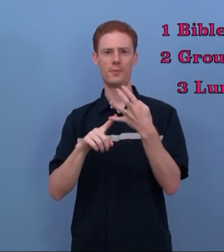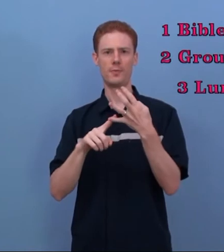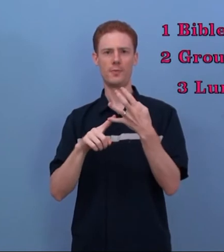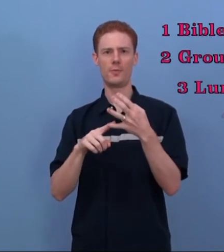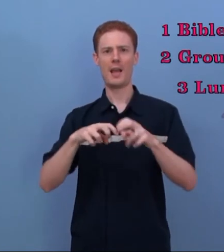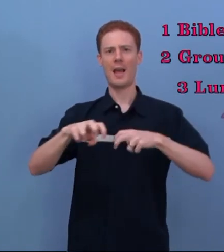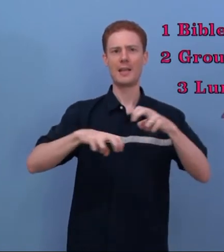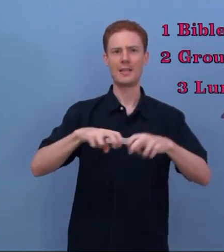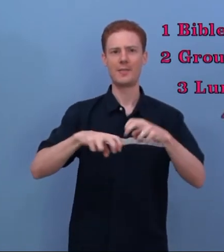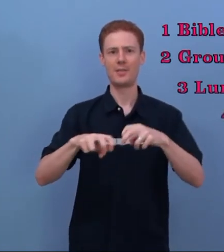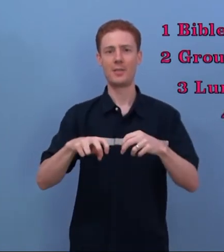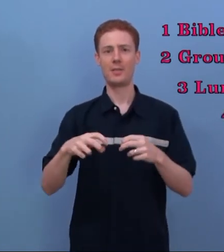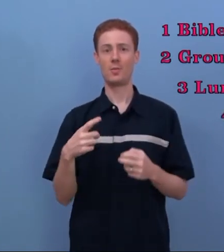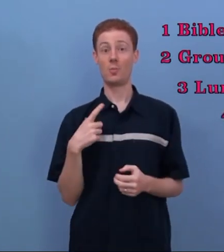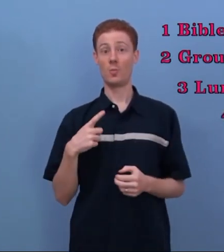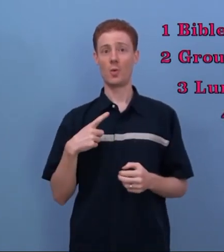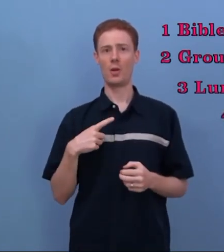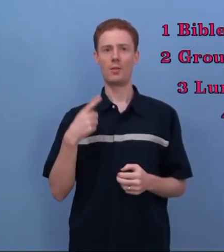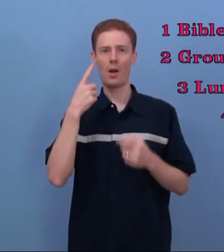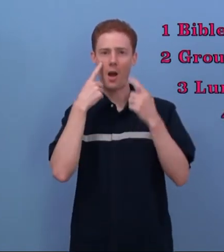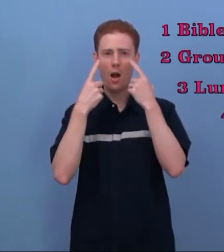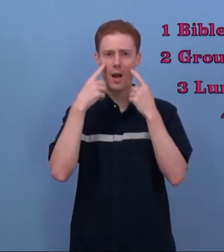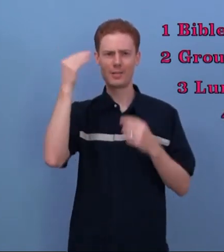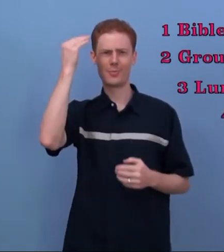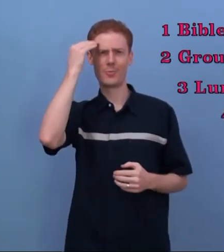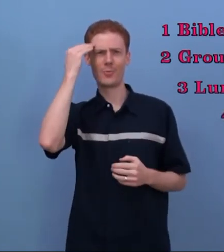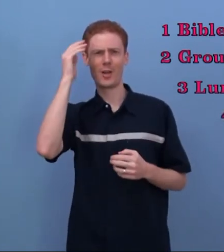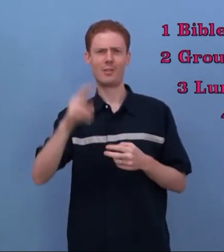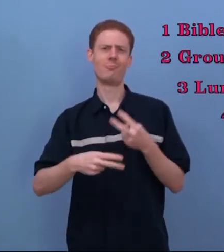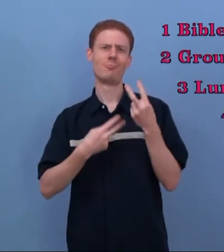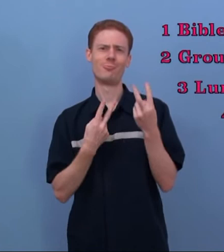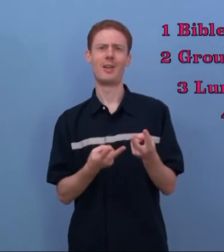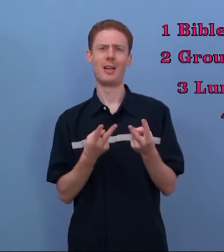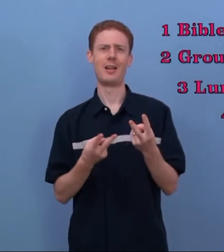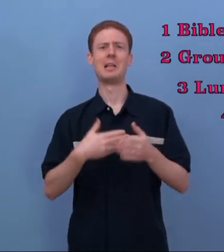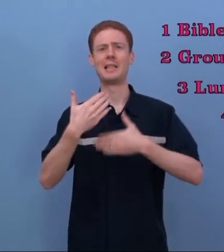4 - Activities. Why? To give your eyes and brain a rest